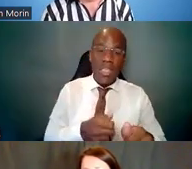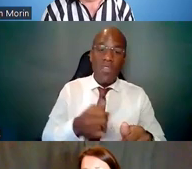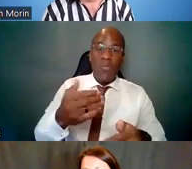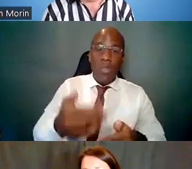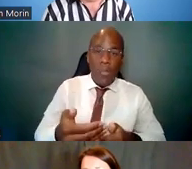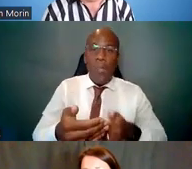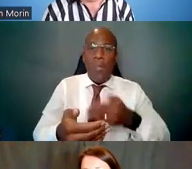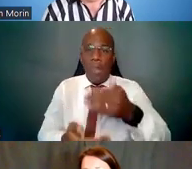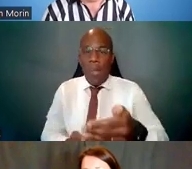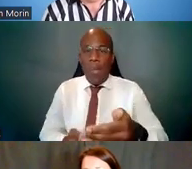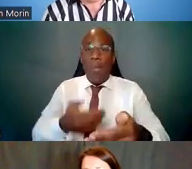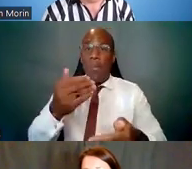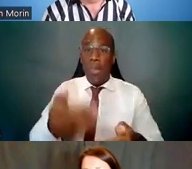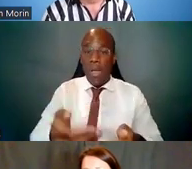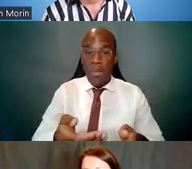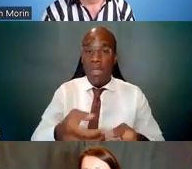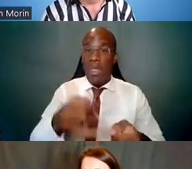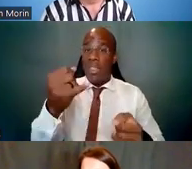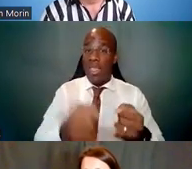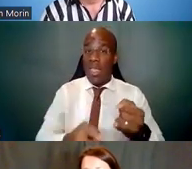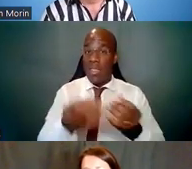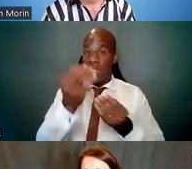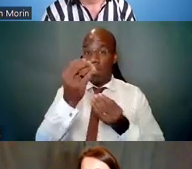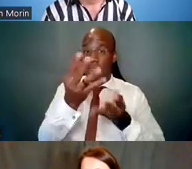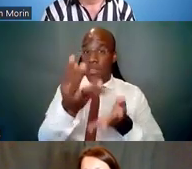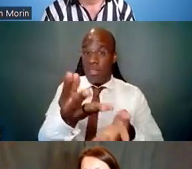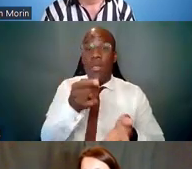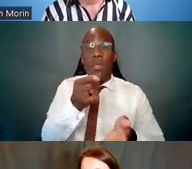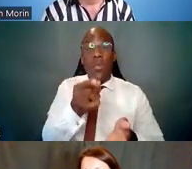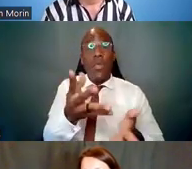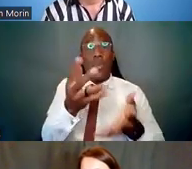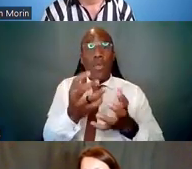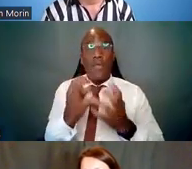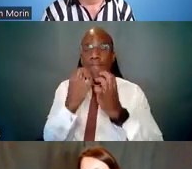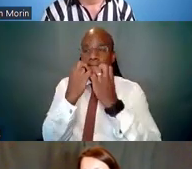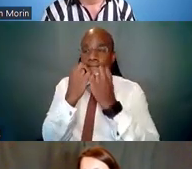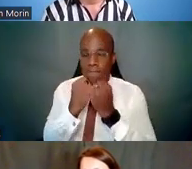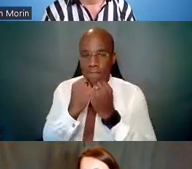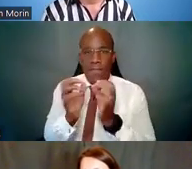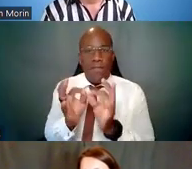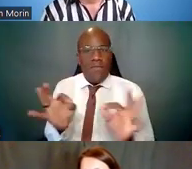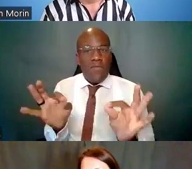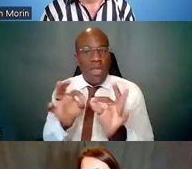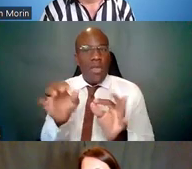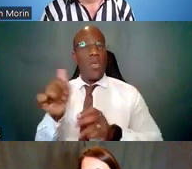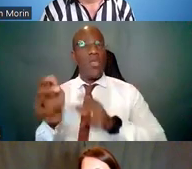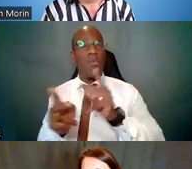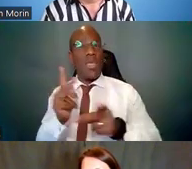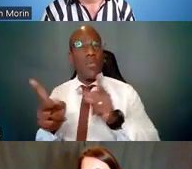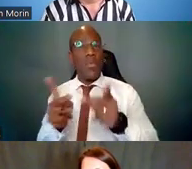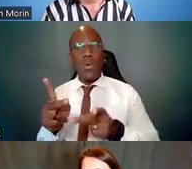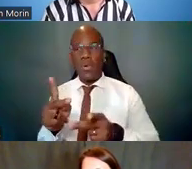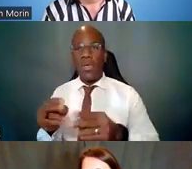And last, we want to say this -- you want to value others. You want to esteem them because you admire them